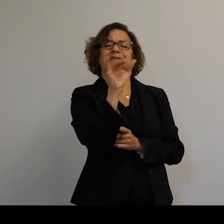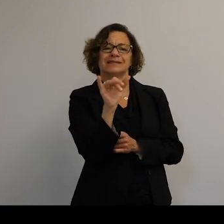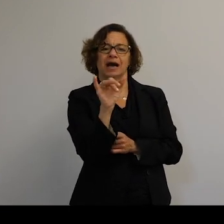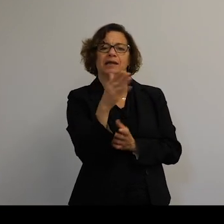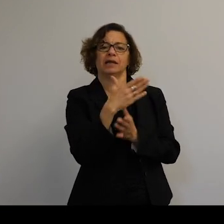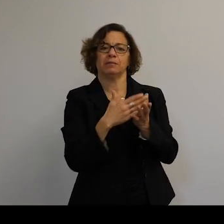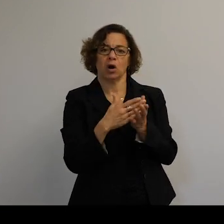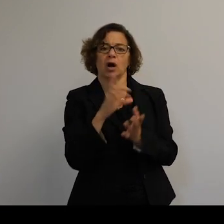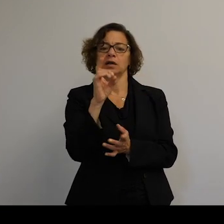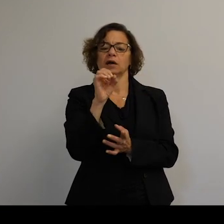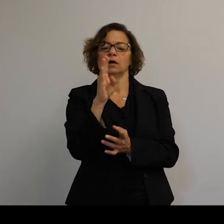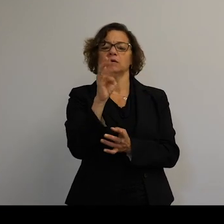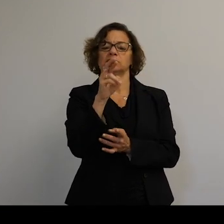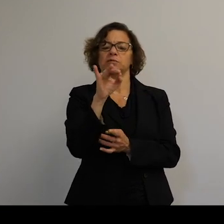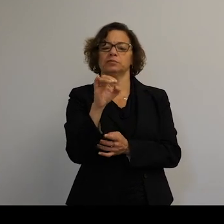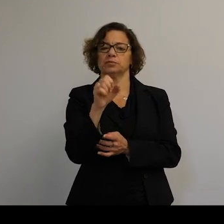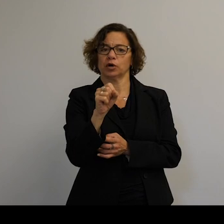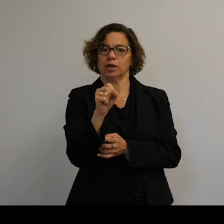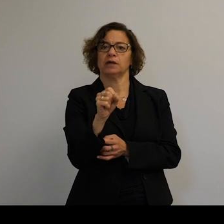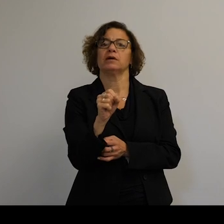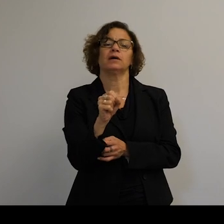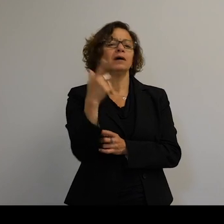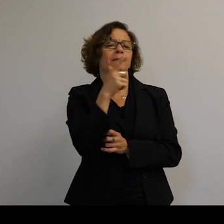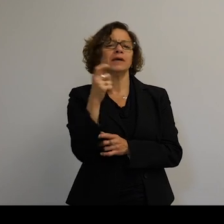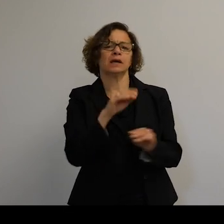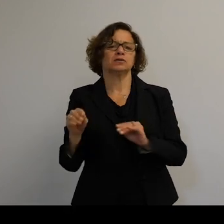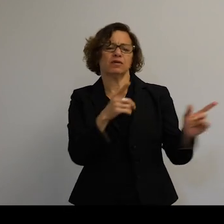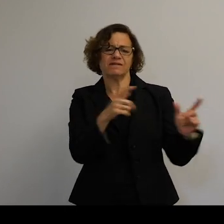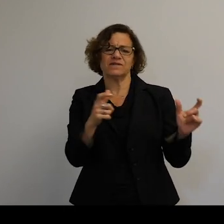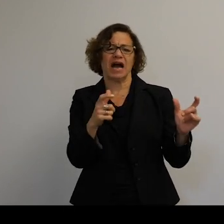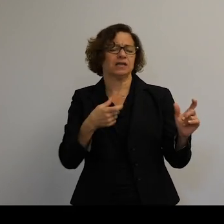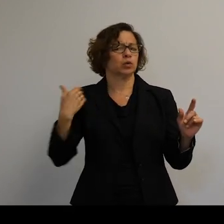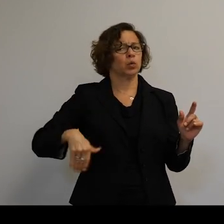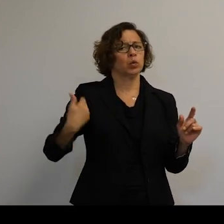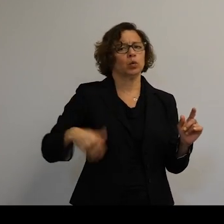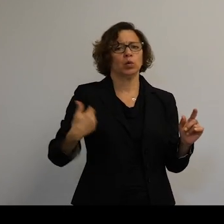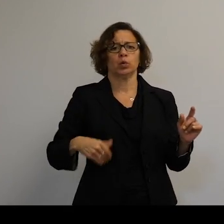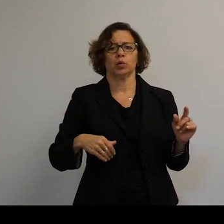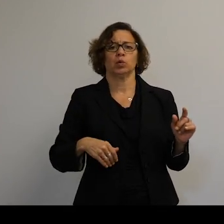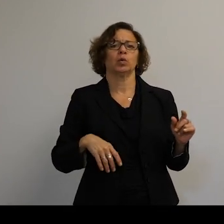of space debris. Because these objects are moving so fast, they have a tremendous amount of kinetic energy.